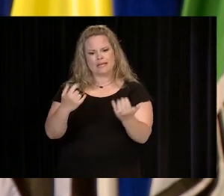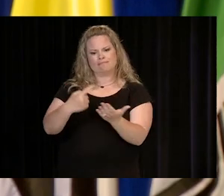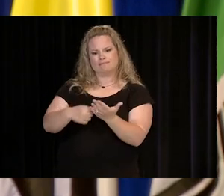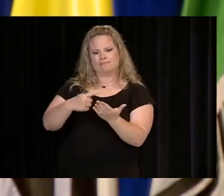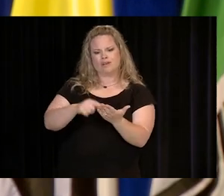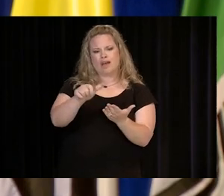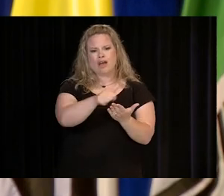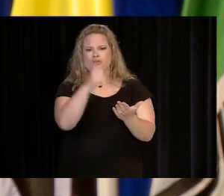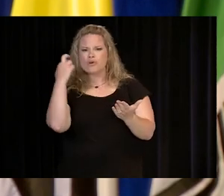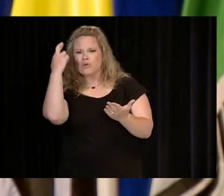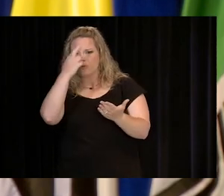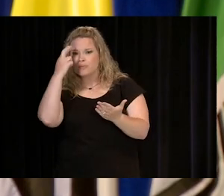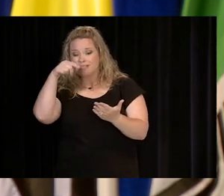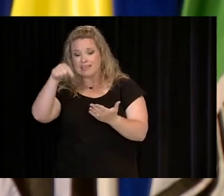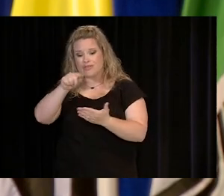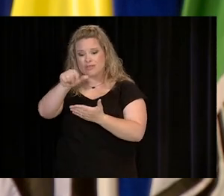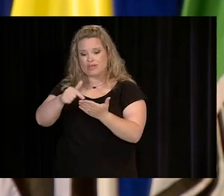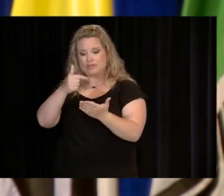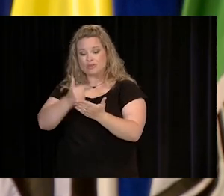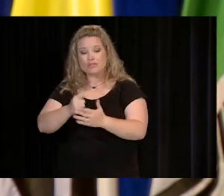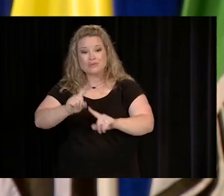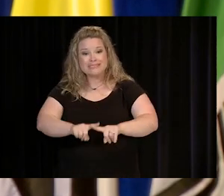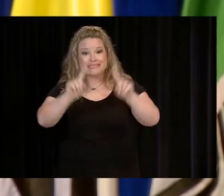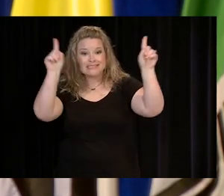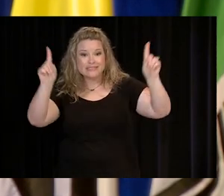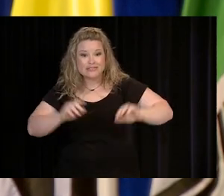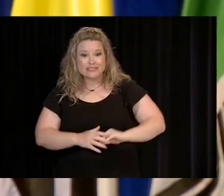LET'S TALK ABOUT ANOTHER REASON THIS GRADUATION IS LIKE NO OTHER.